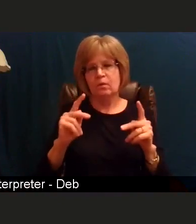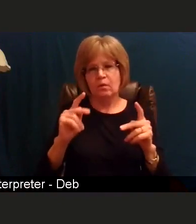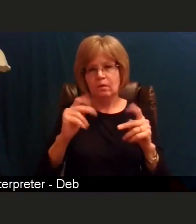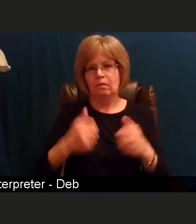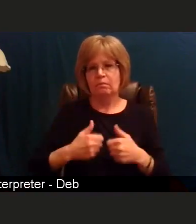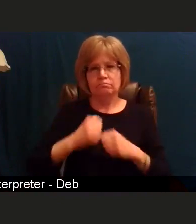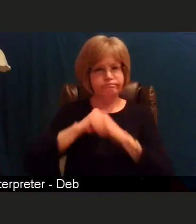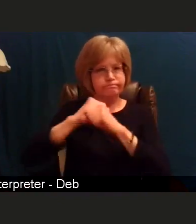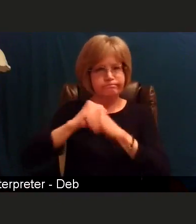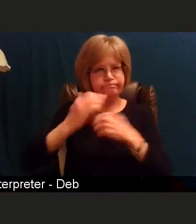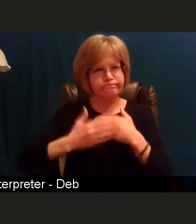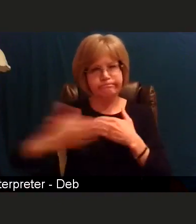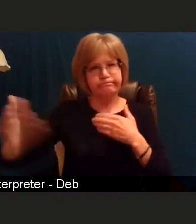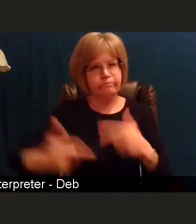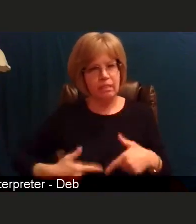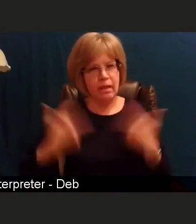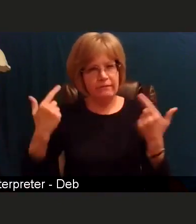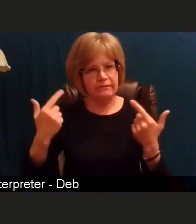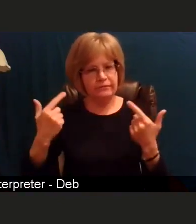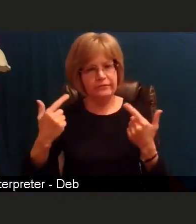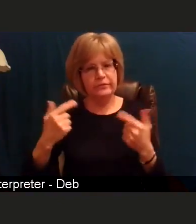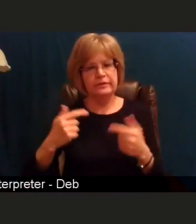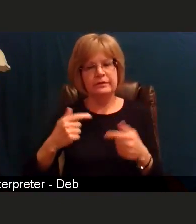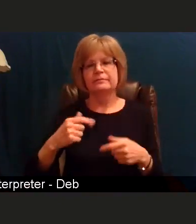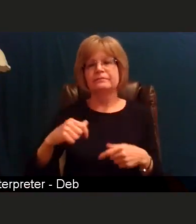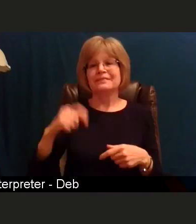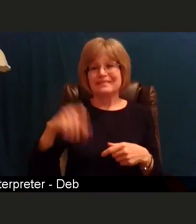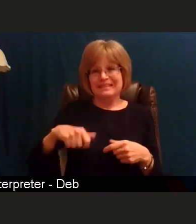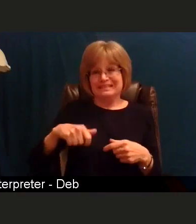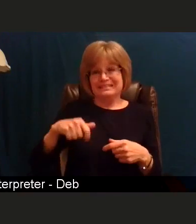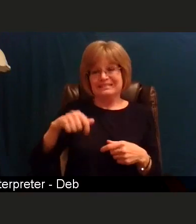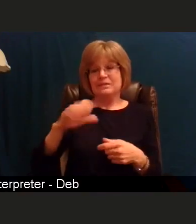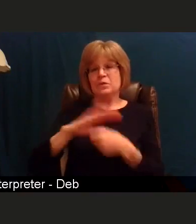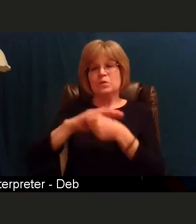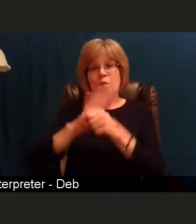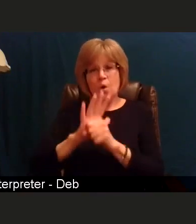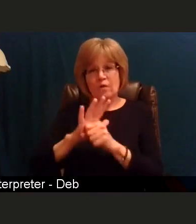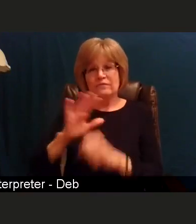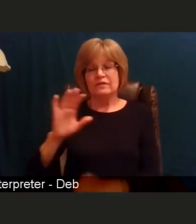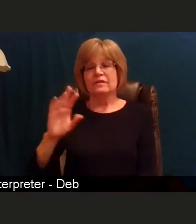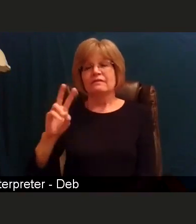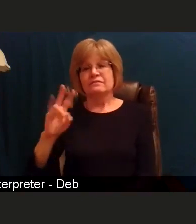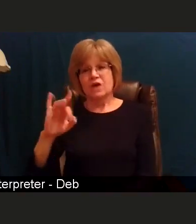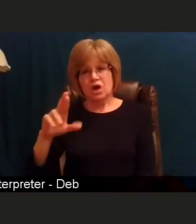since COVID-19 virus has only been identified about 12 plus months ago,